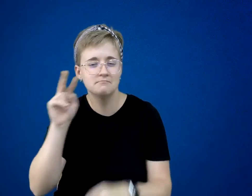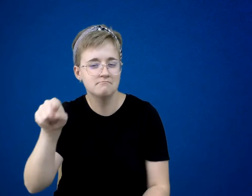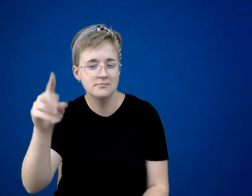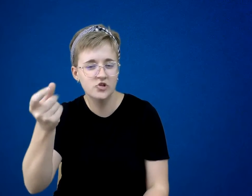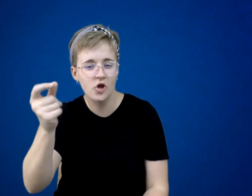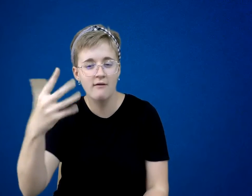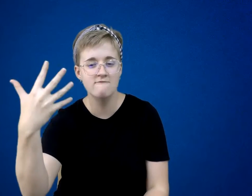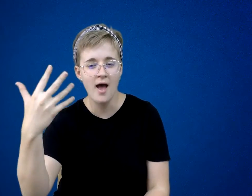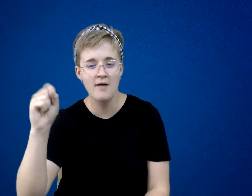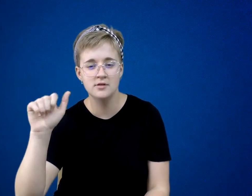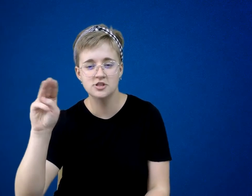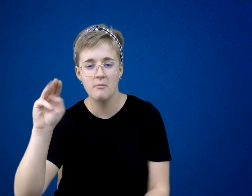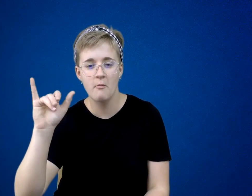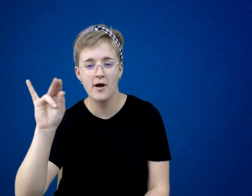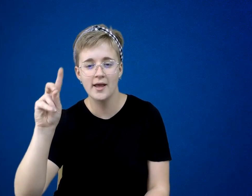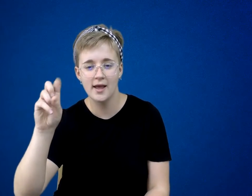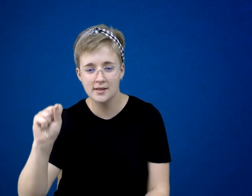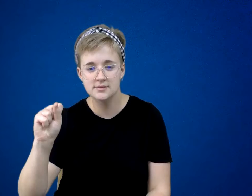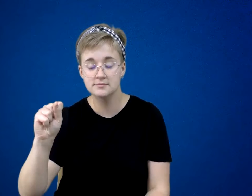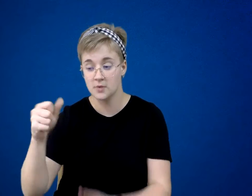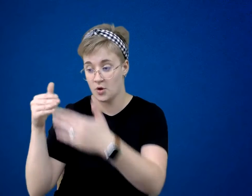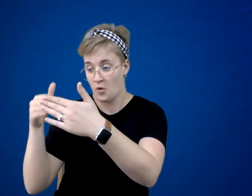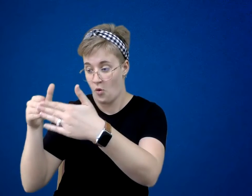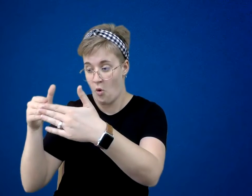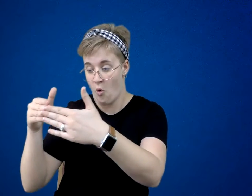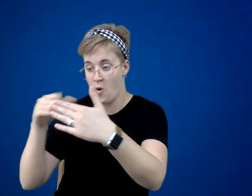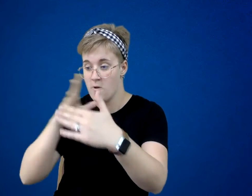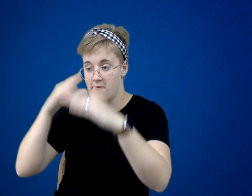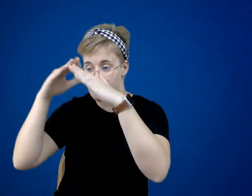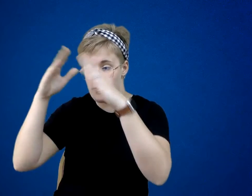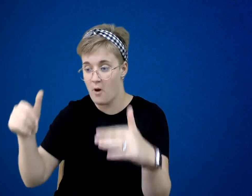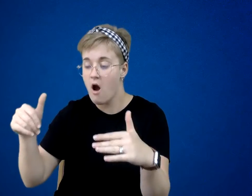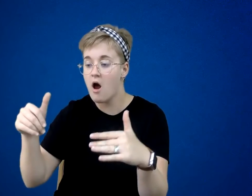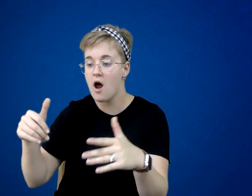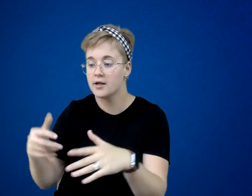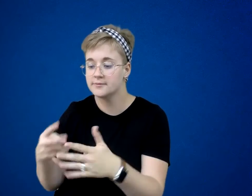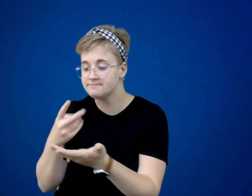They were in the corner of the barn on a bed of straw. They were looking at him.